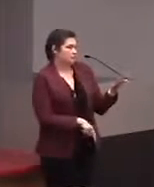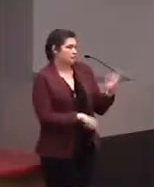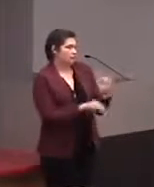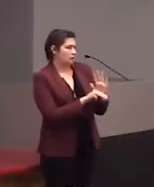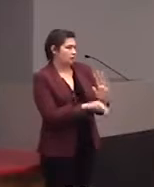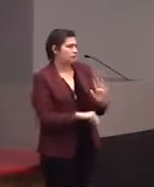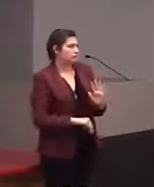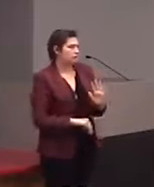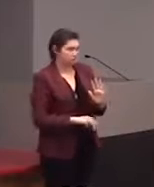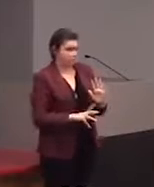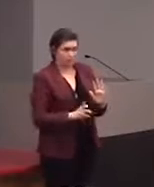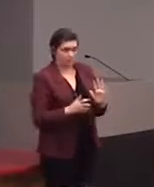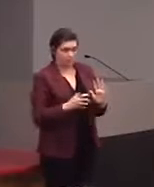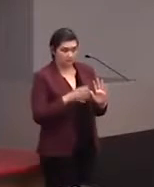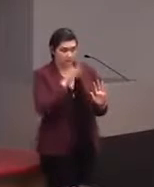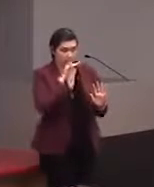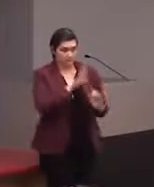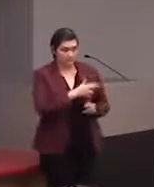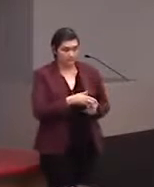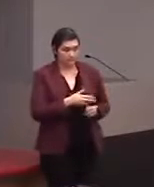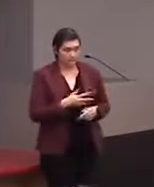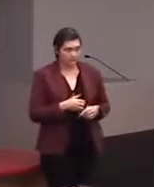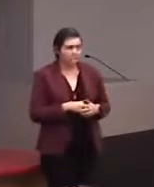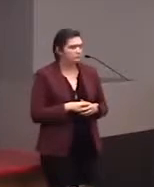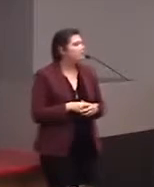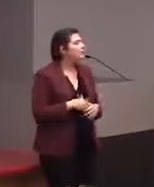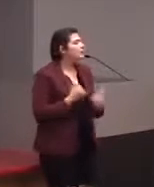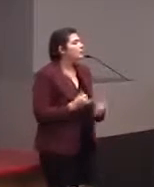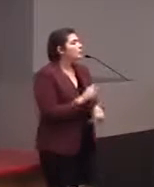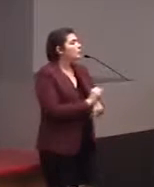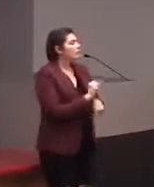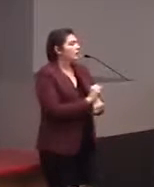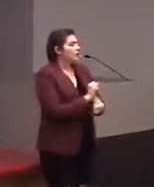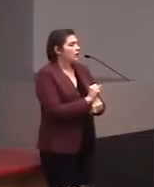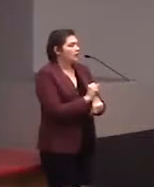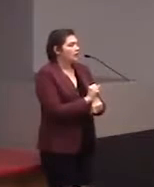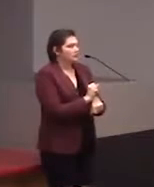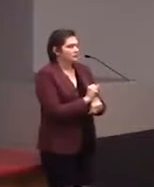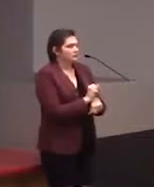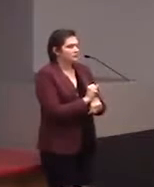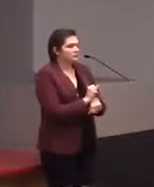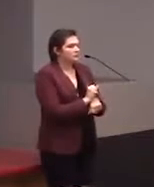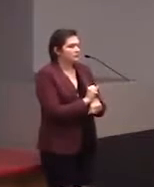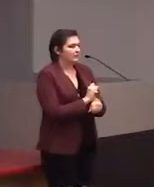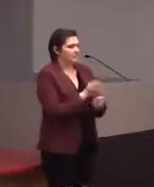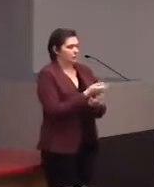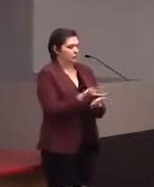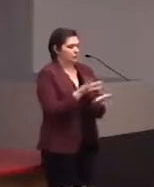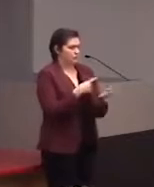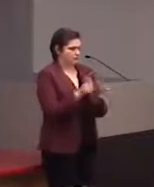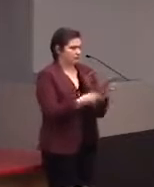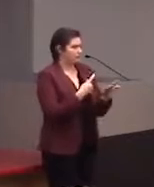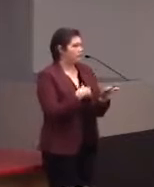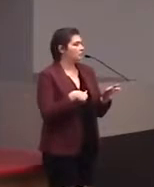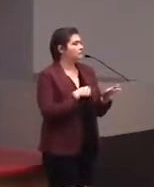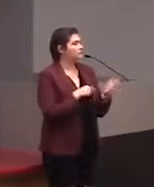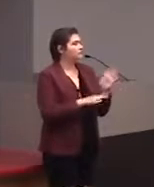We're actually right now working on